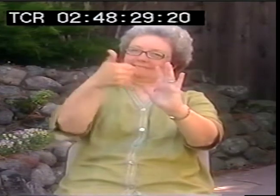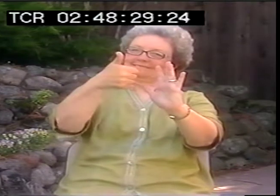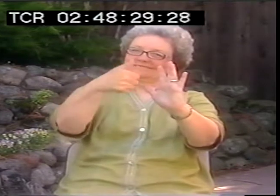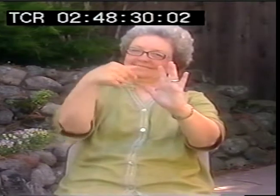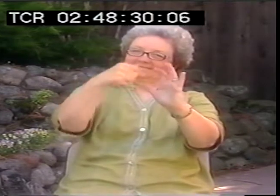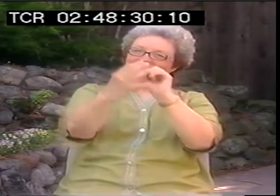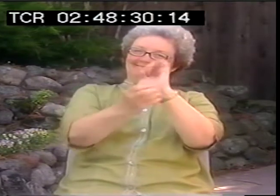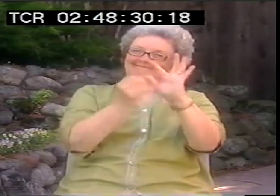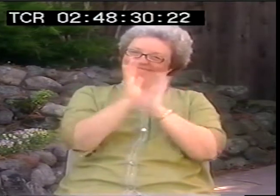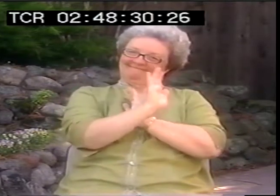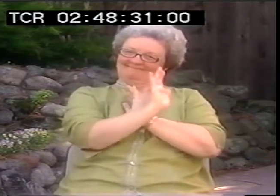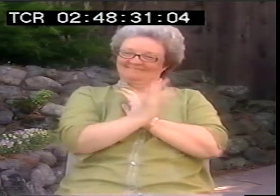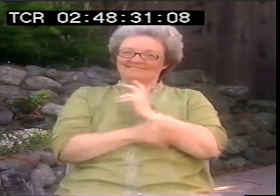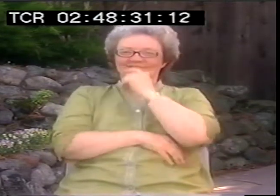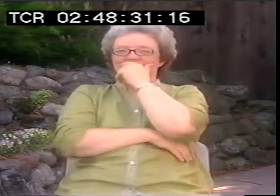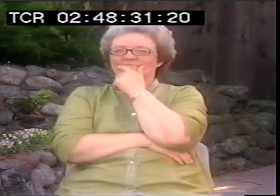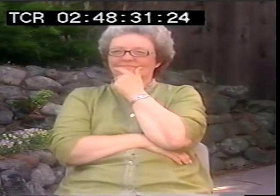Some poets really put their hearts and souls out